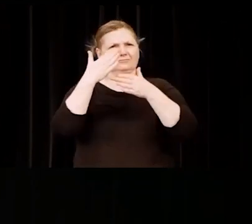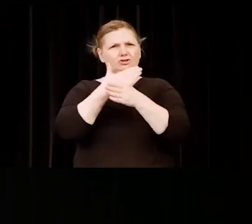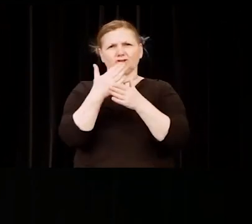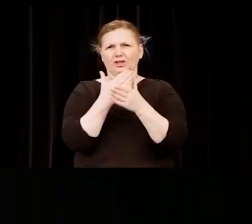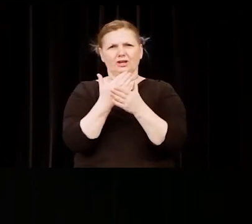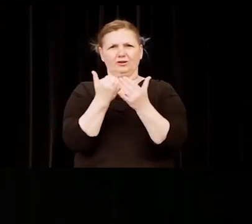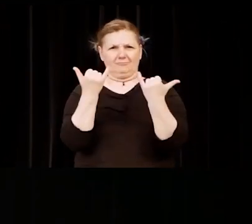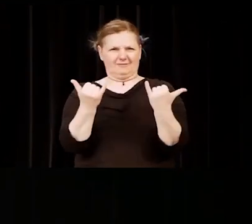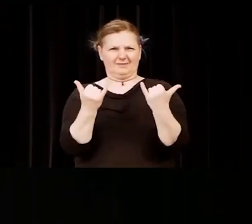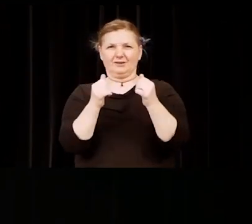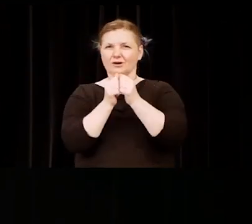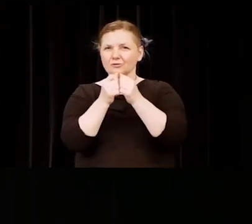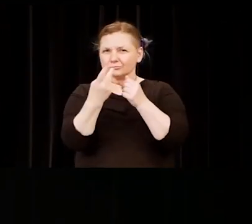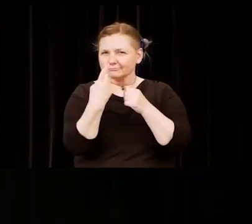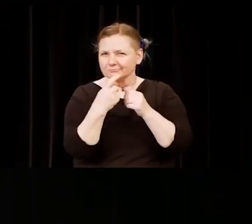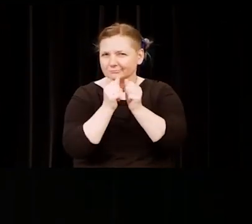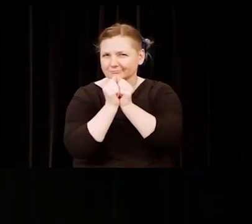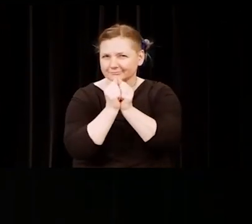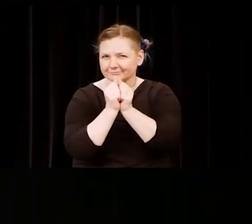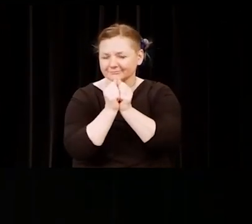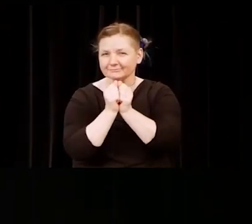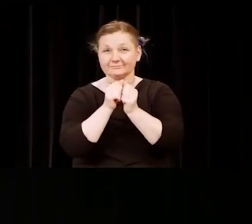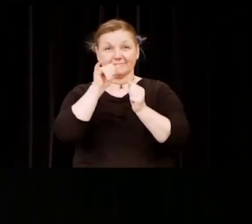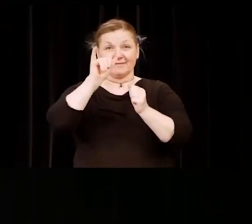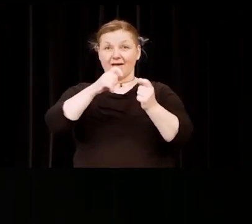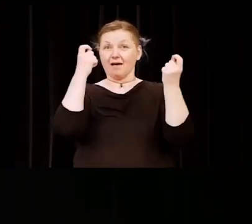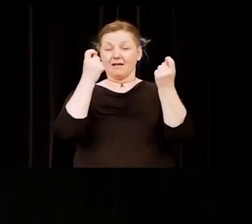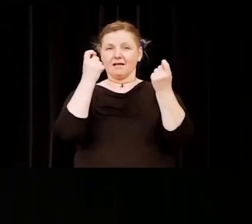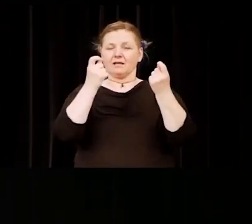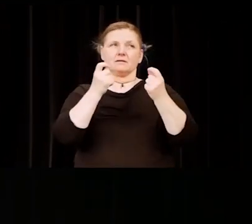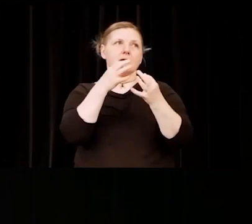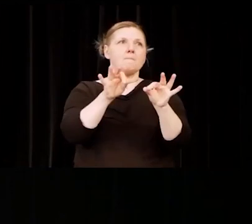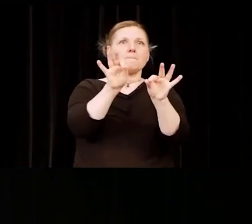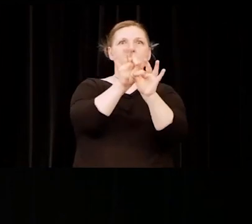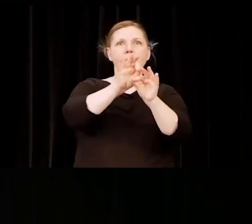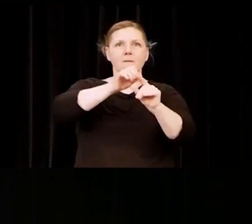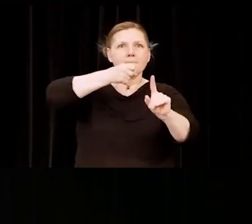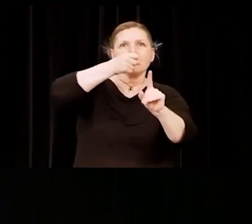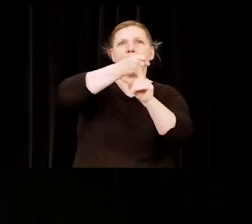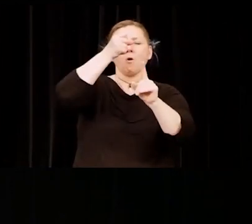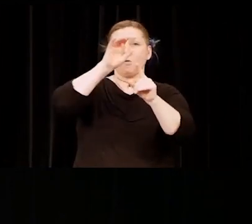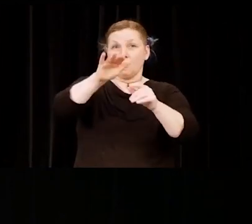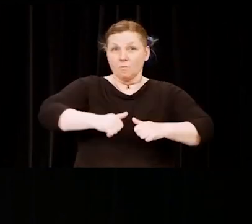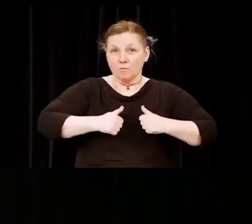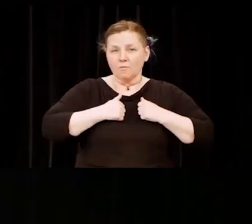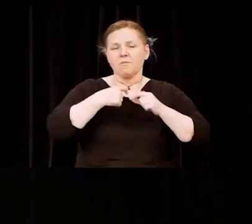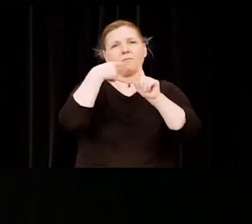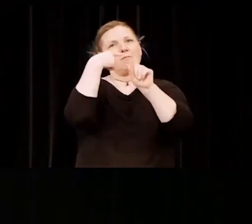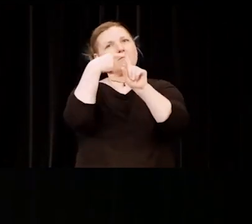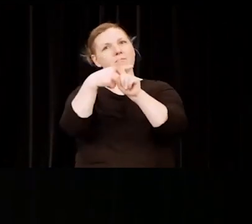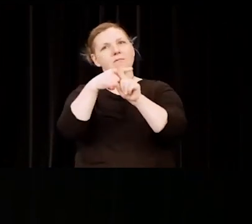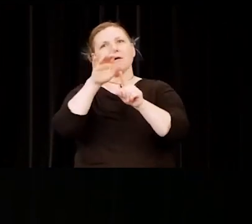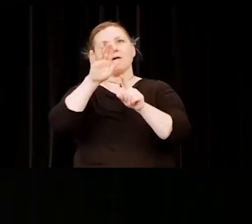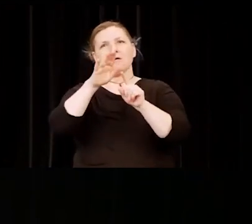A moment that celebrates not only an important milestone in your lives, but the resilience and determination